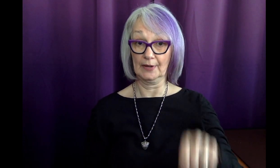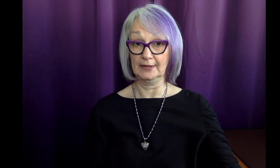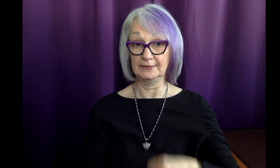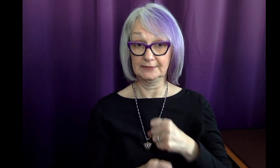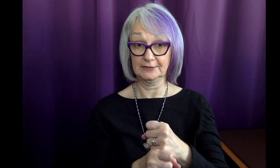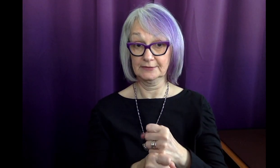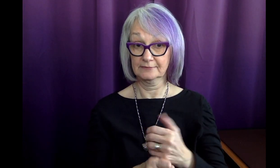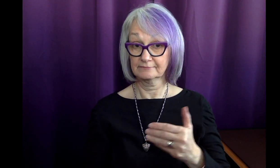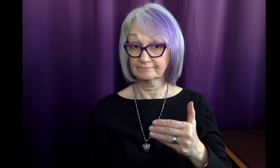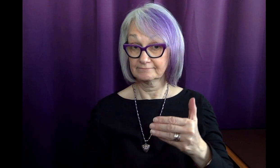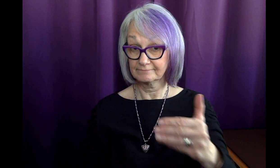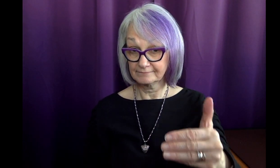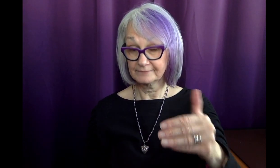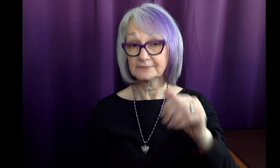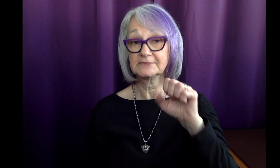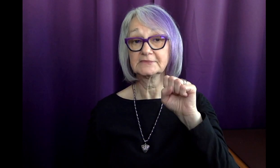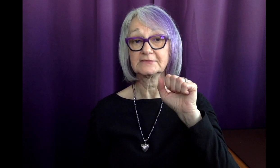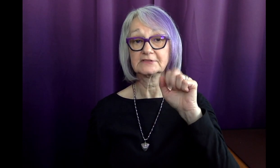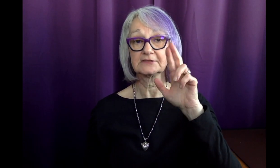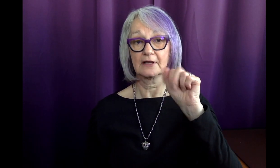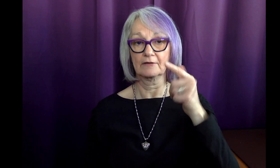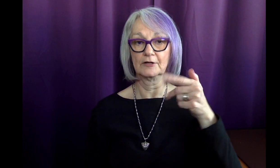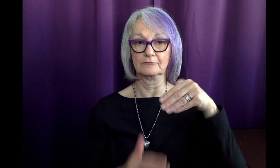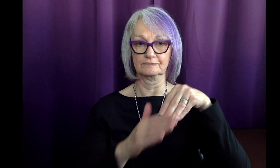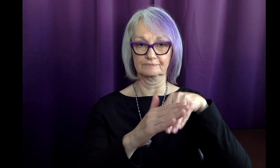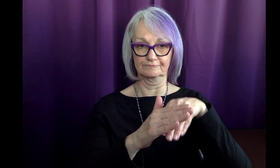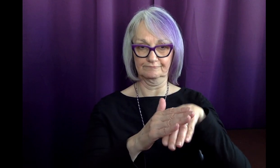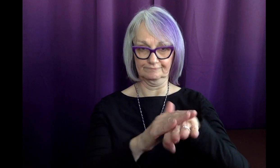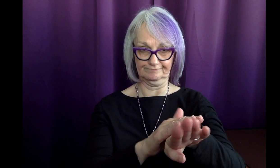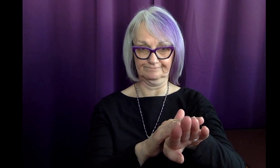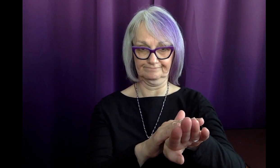One year later, Sarah entered RSD